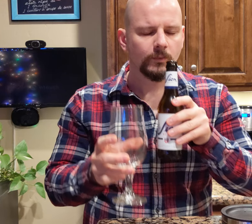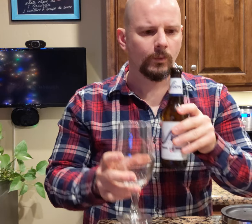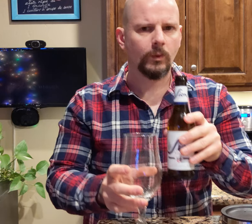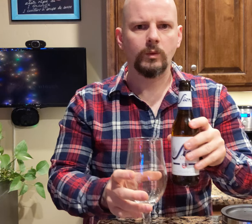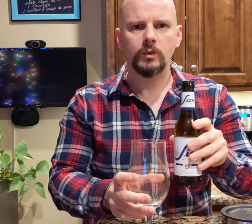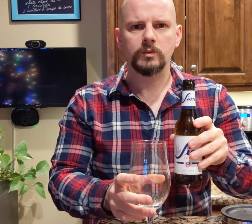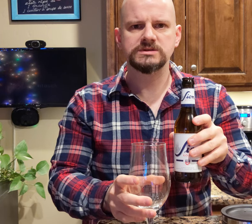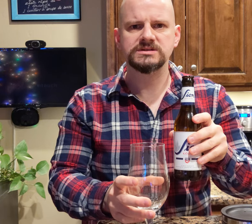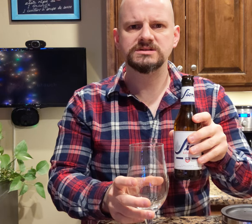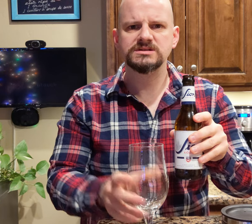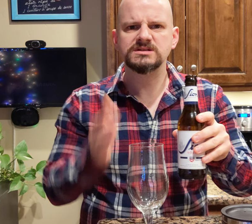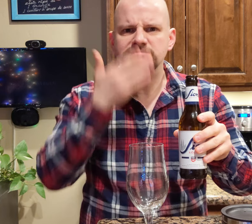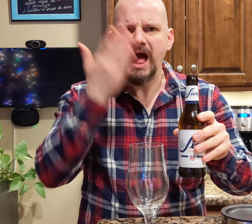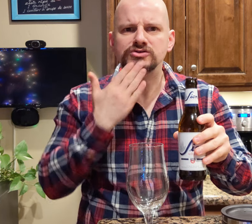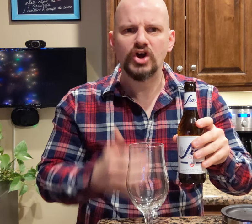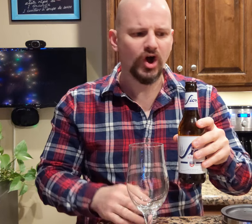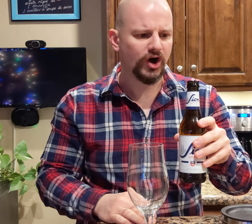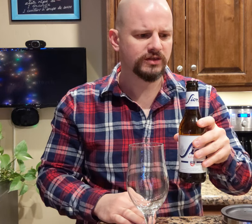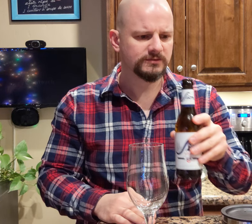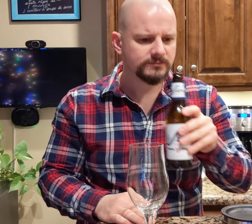Ooh! It smells good!